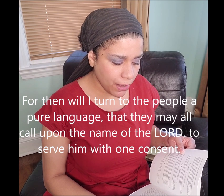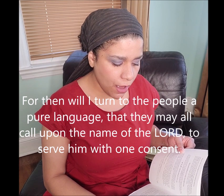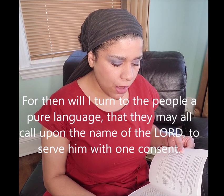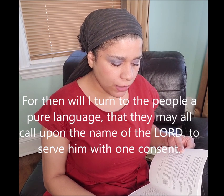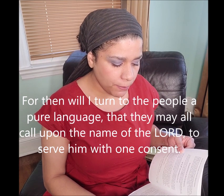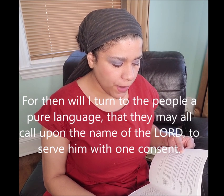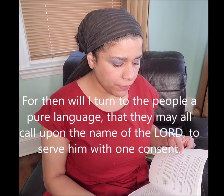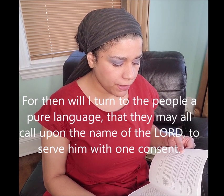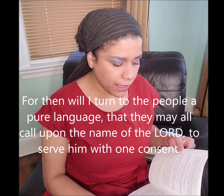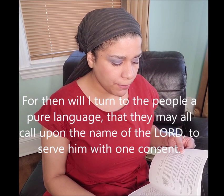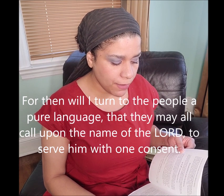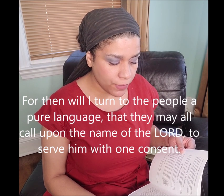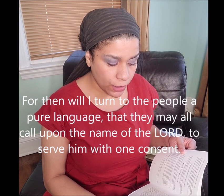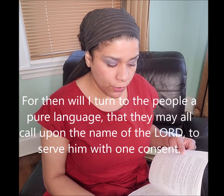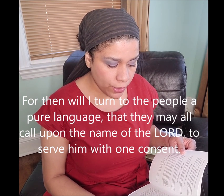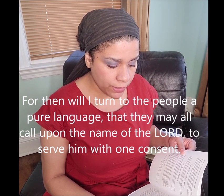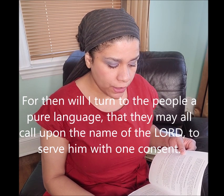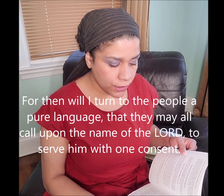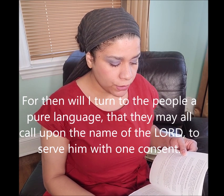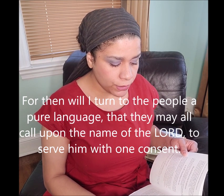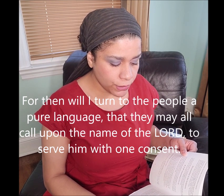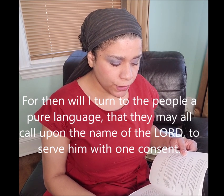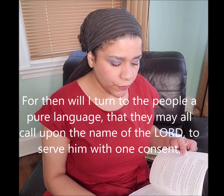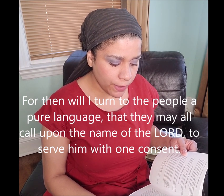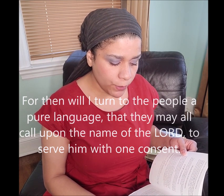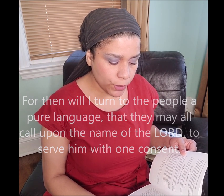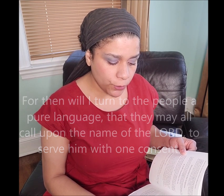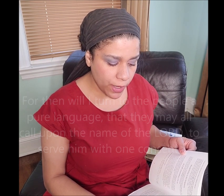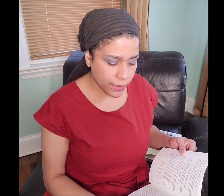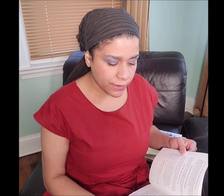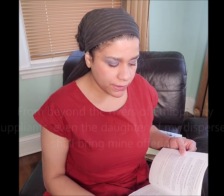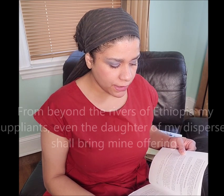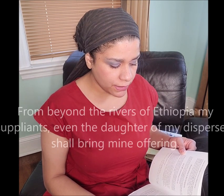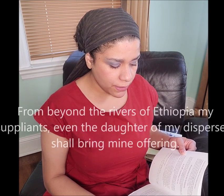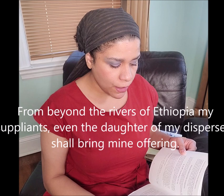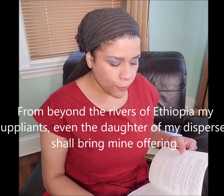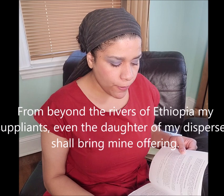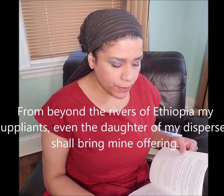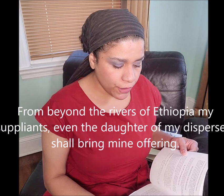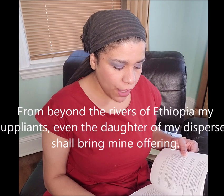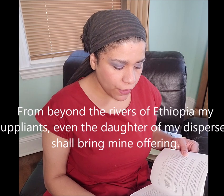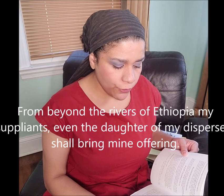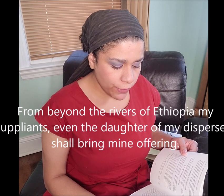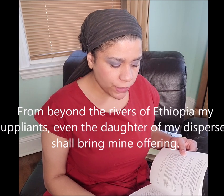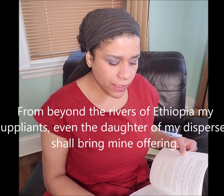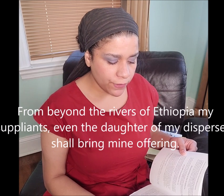call upon the name of the lord, to serve him with one consent, from beyond the rivers of